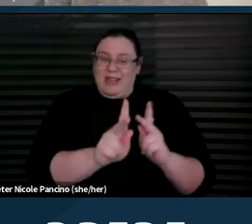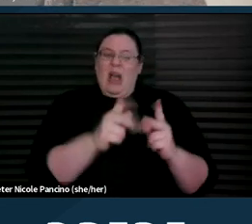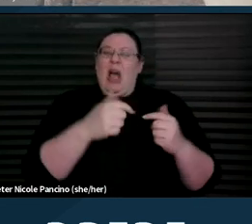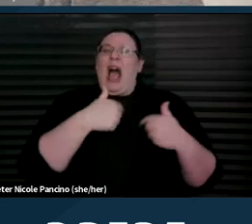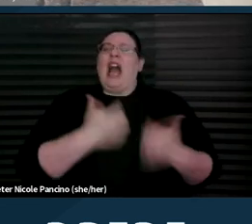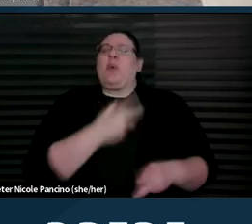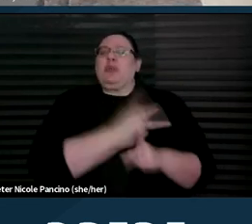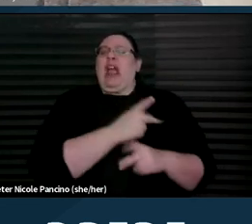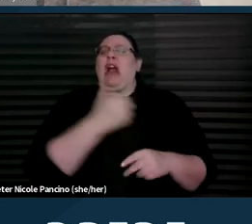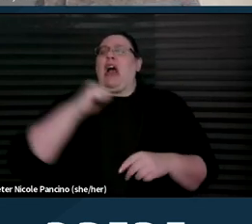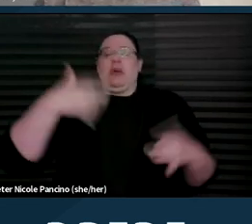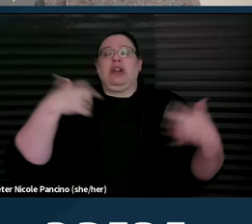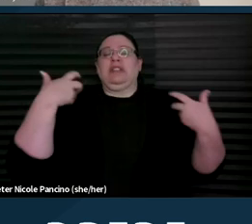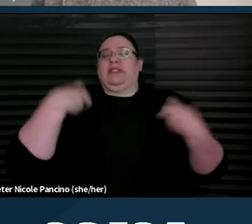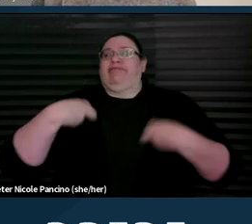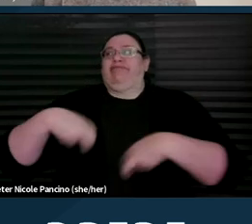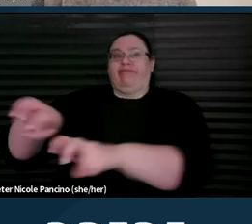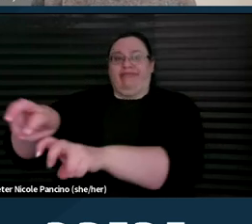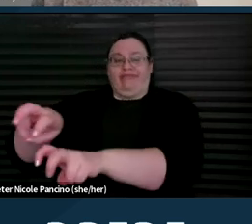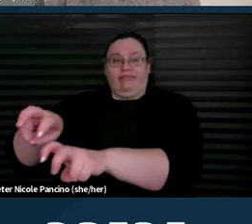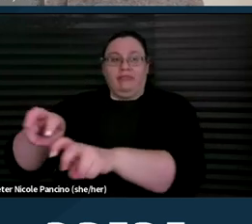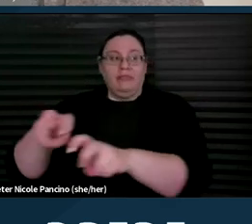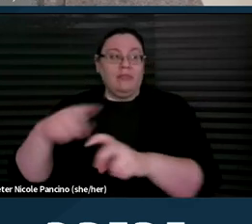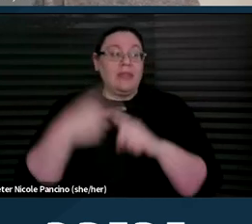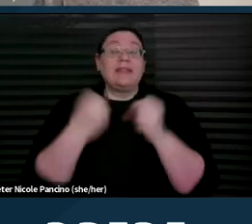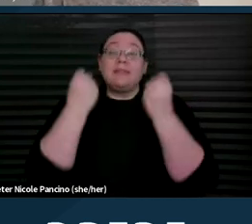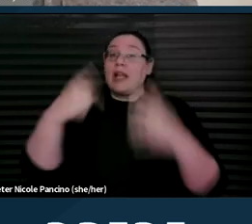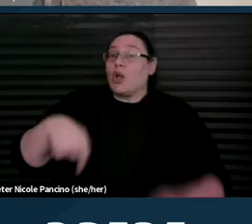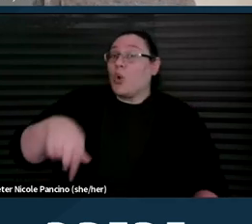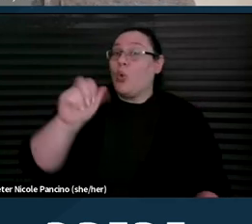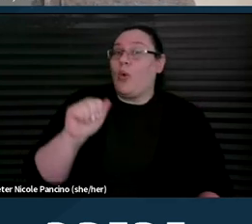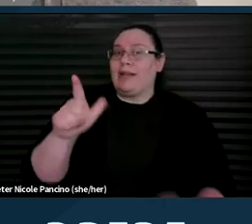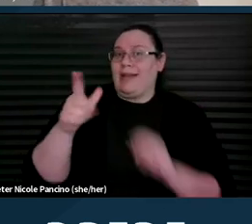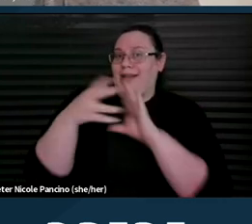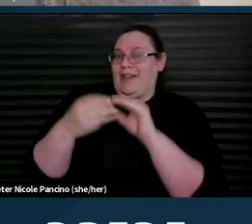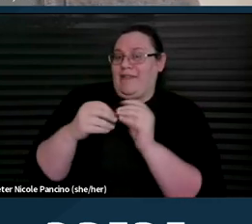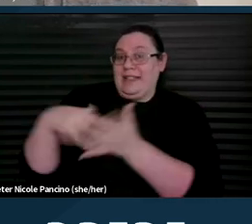Additionally, multiple qualitative studies suggest that providers frequently assume